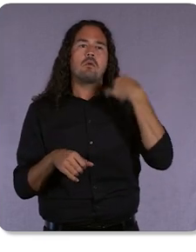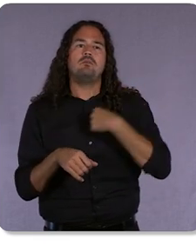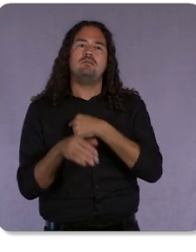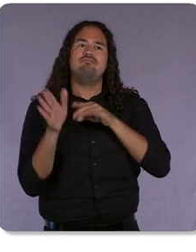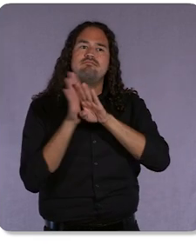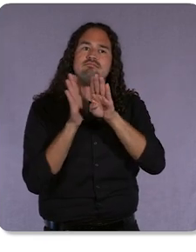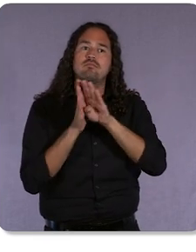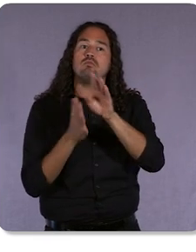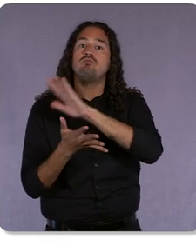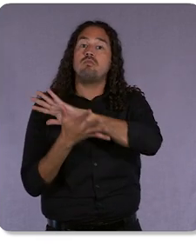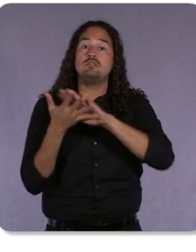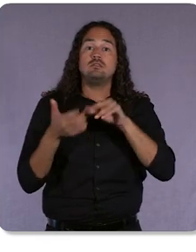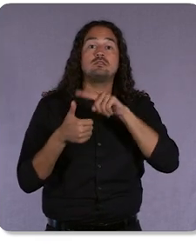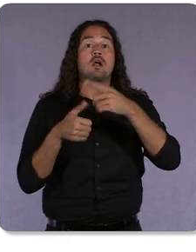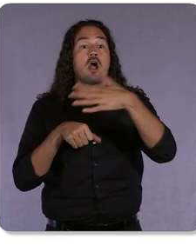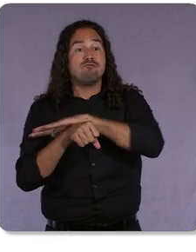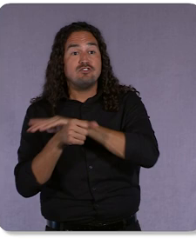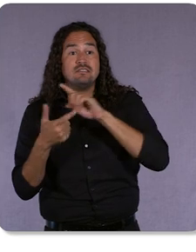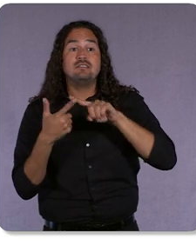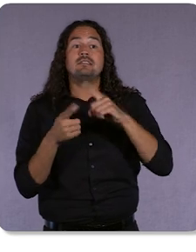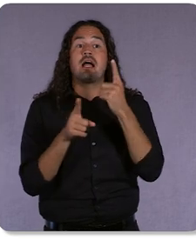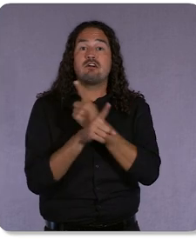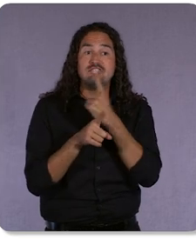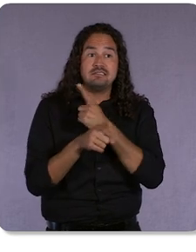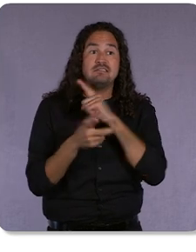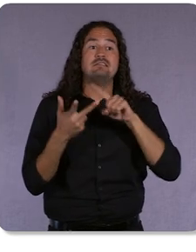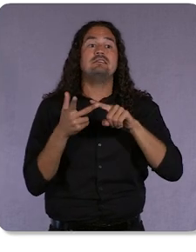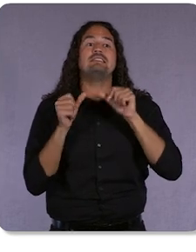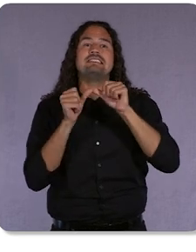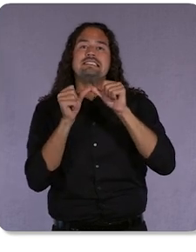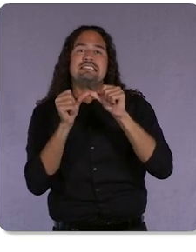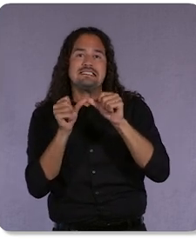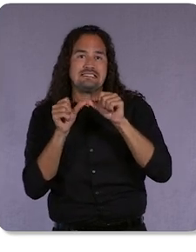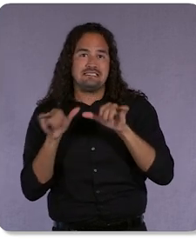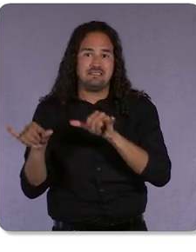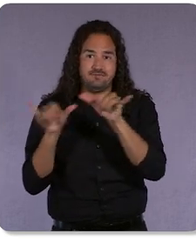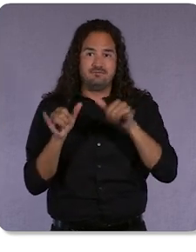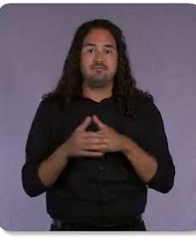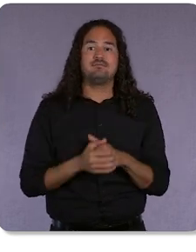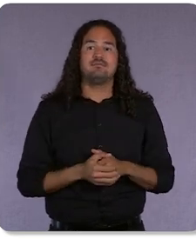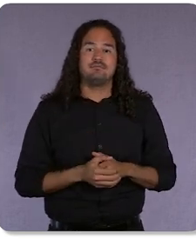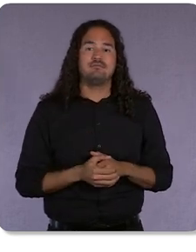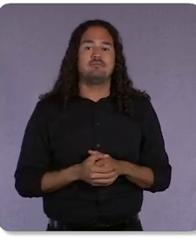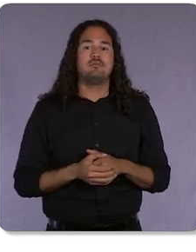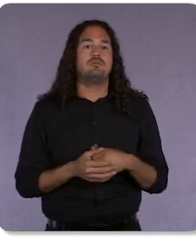accuracy, and consistency. We’ve widened our browser coverage